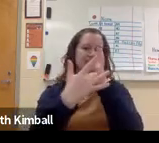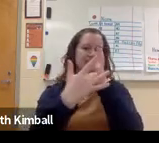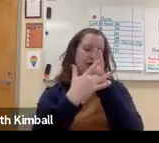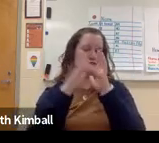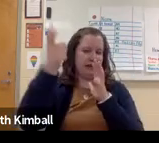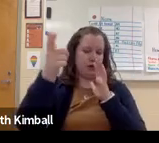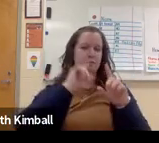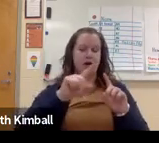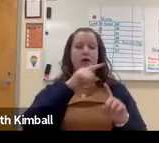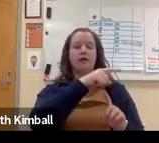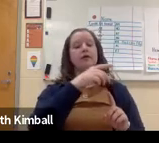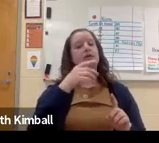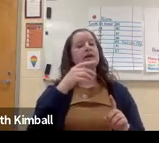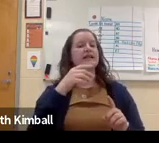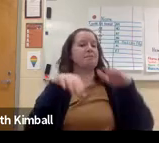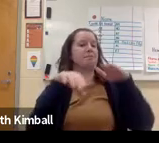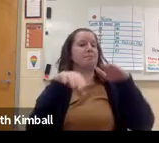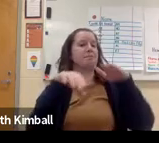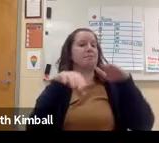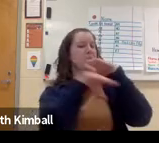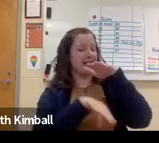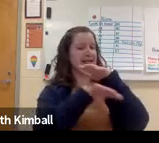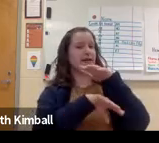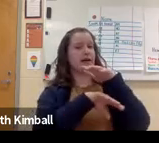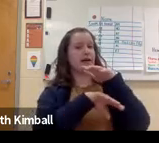which, I'll talk a bit more about the technology later--